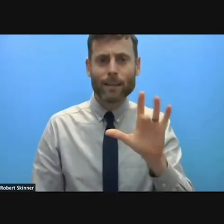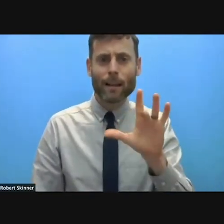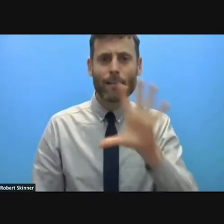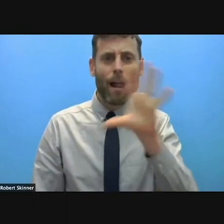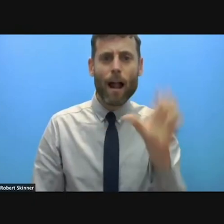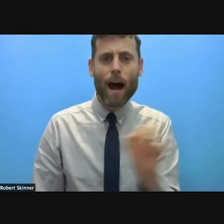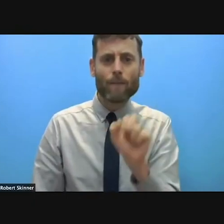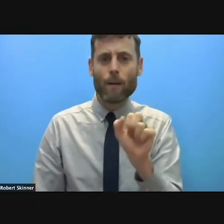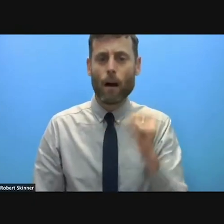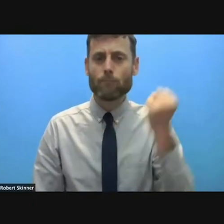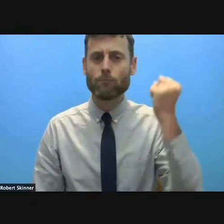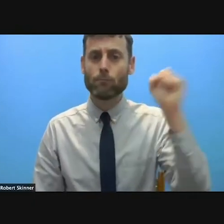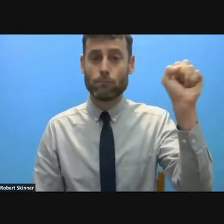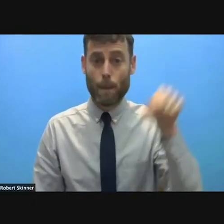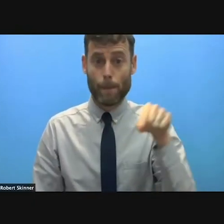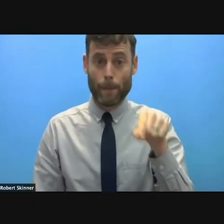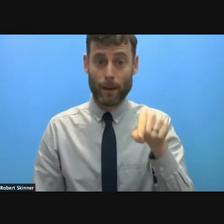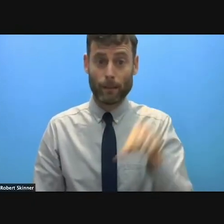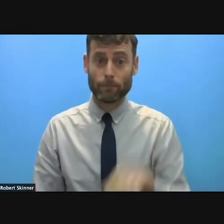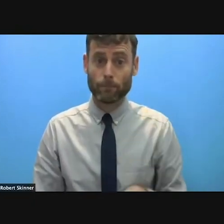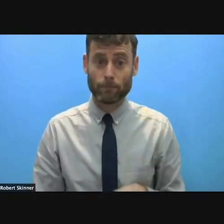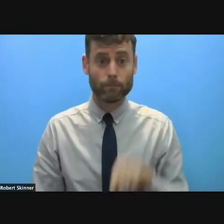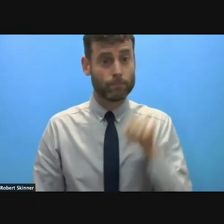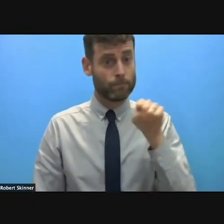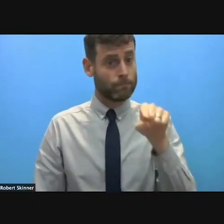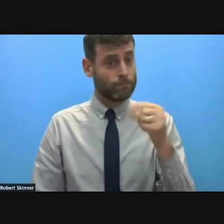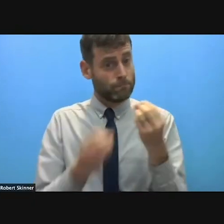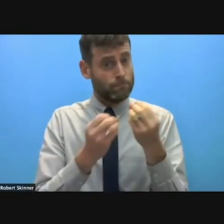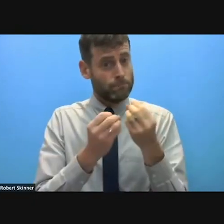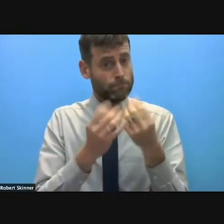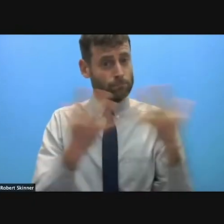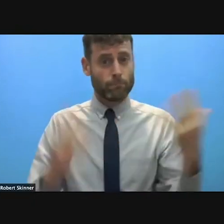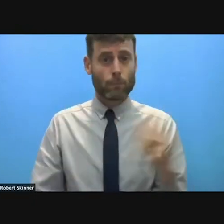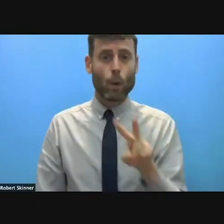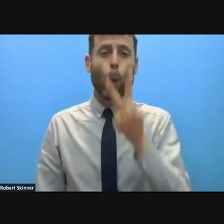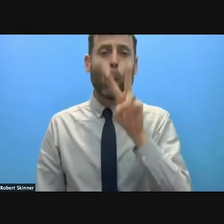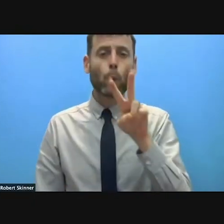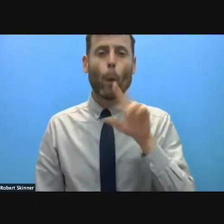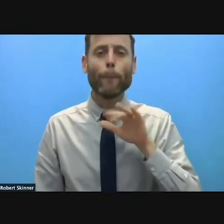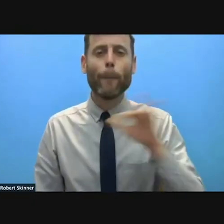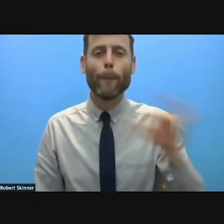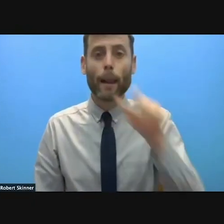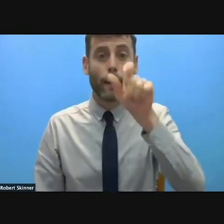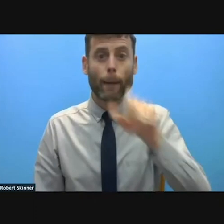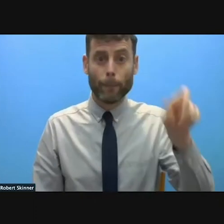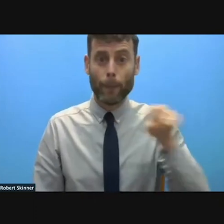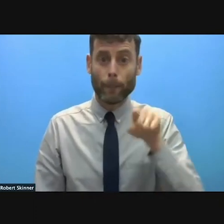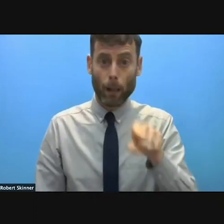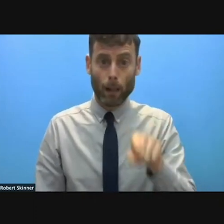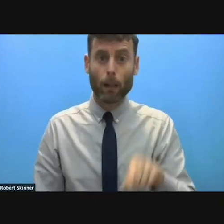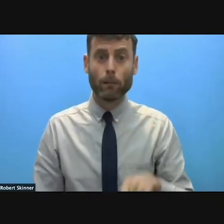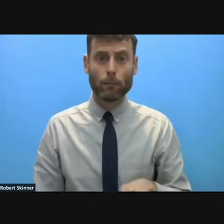to be in need of protection. They are exposed to killings, to death threats, to conflict related